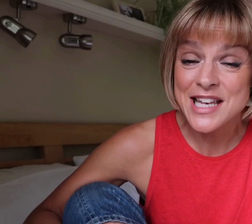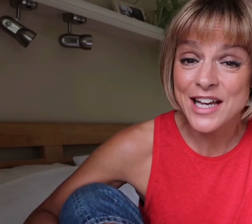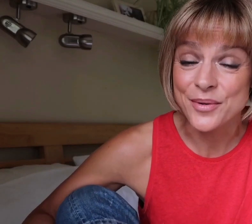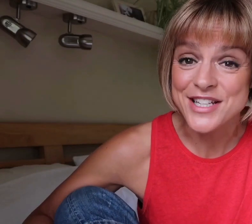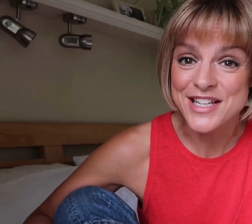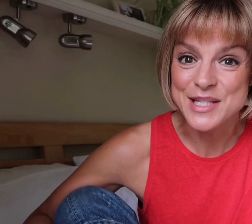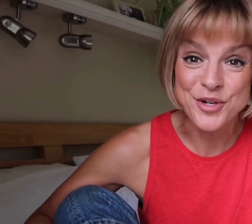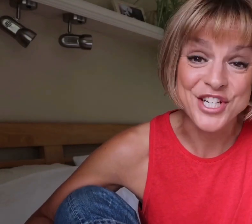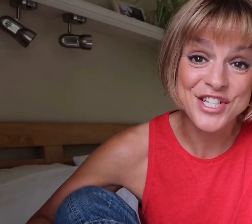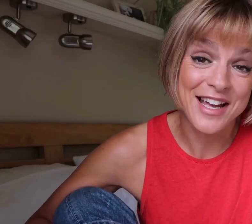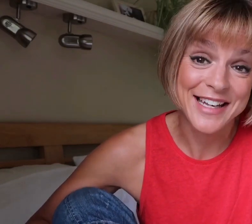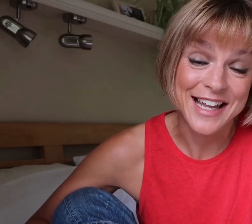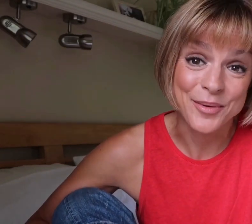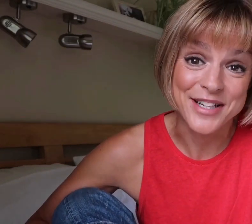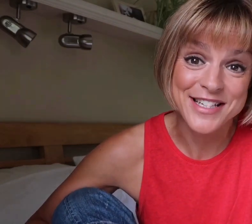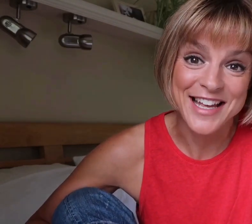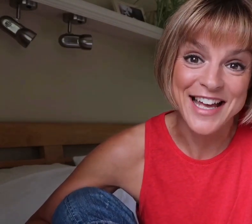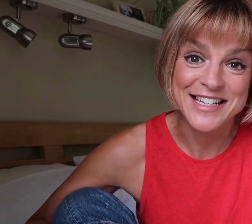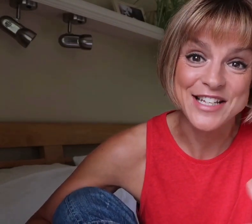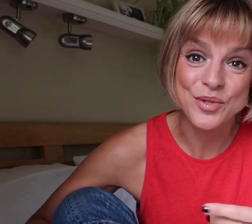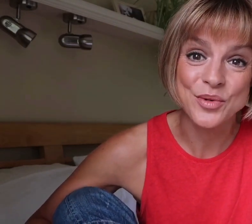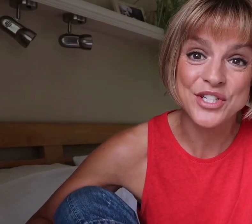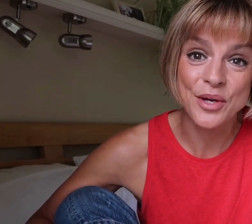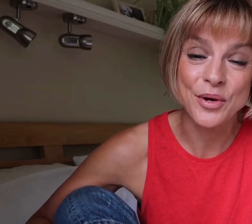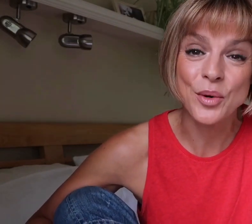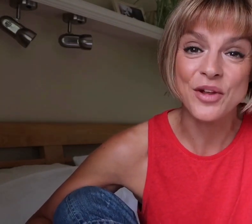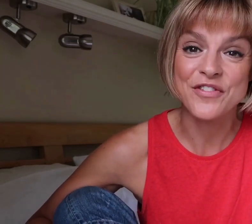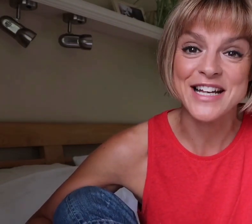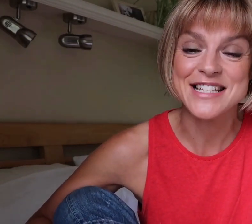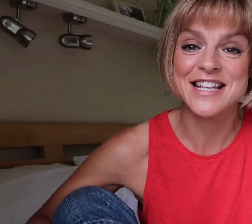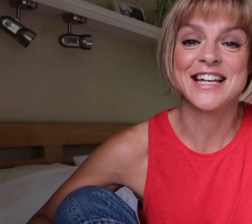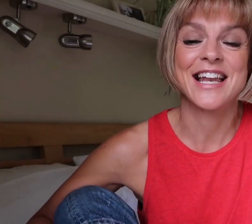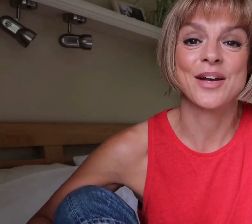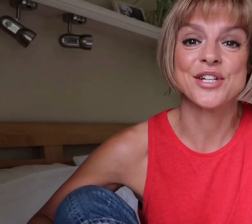language is British sign language and he's also a qualified sign language